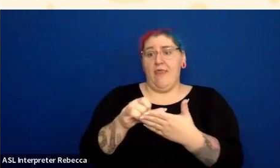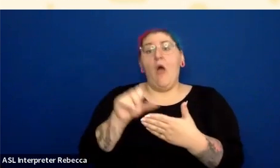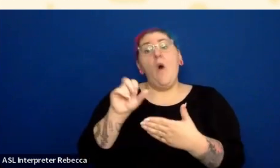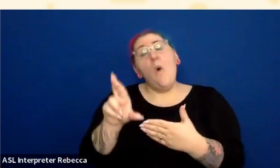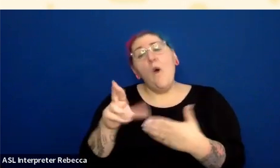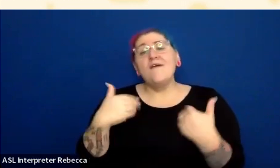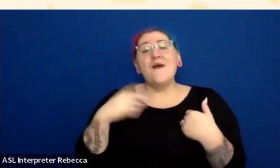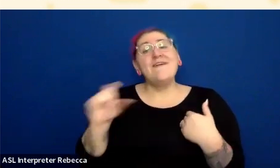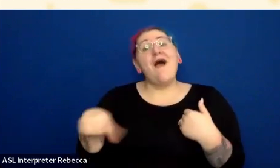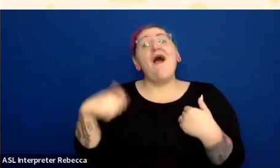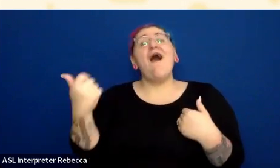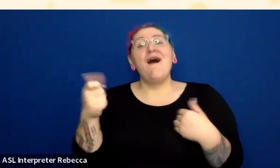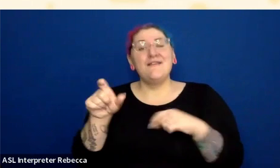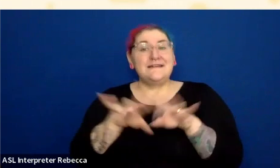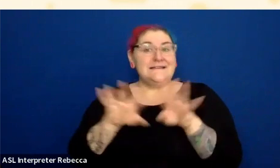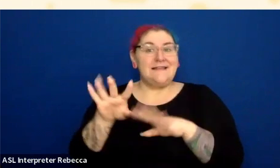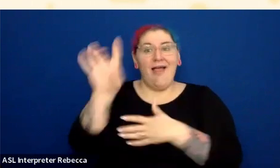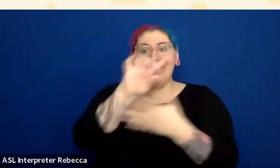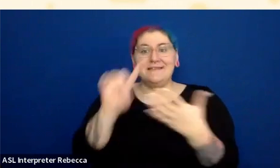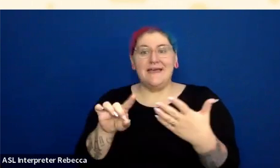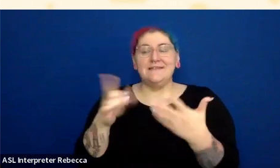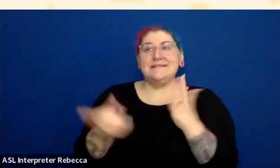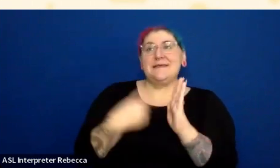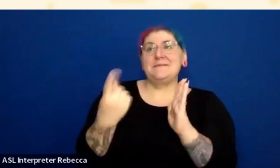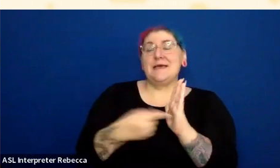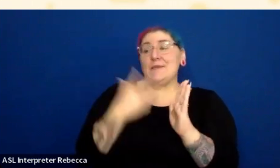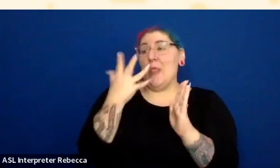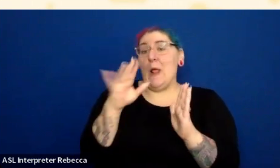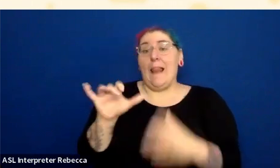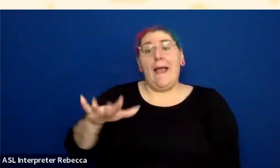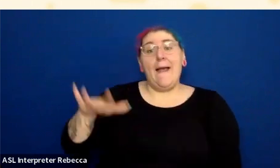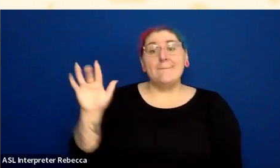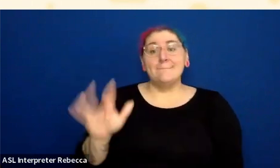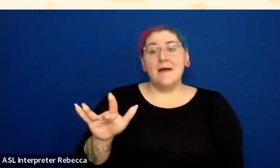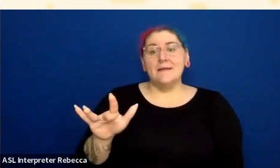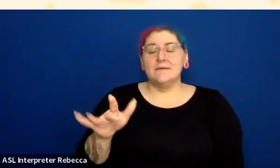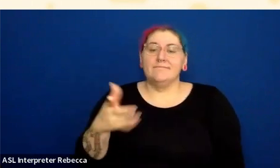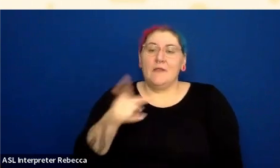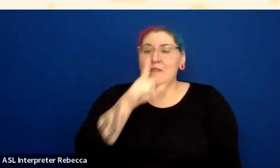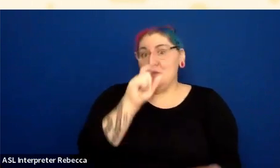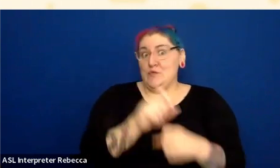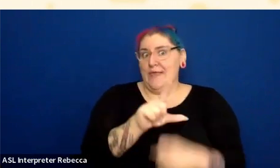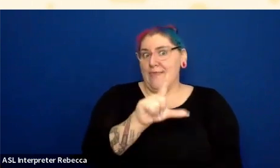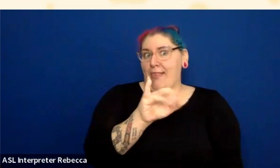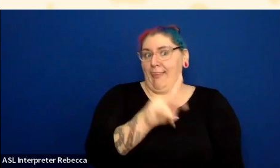Sometimes you got links that look like buttons. They are links under the hood, and you've made them look like buttons, and you no longer have those underlined.